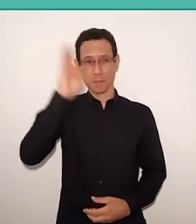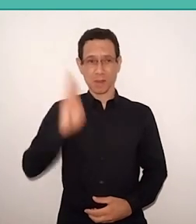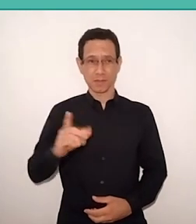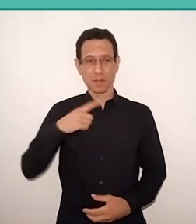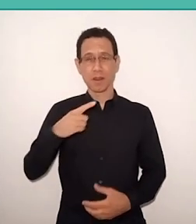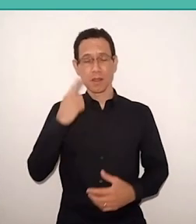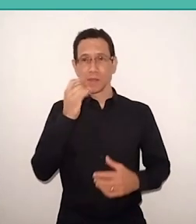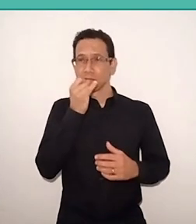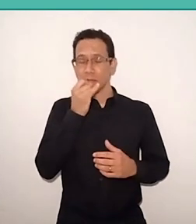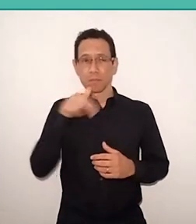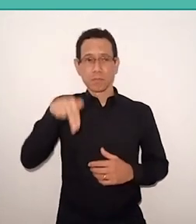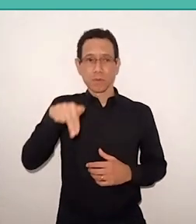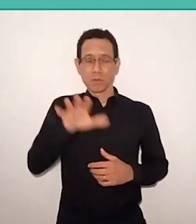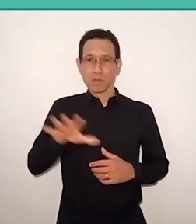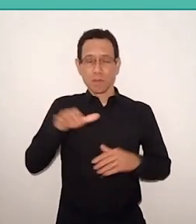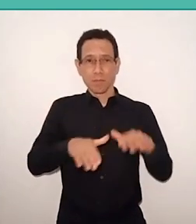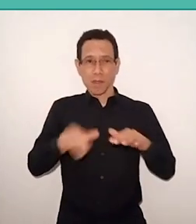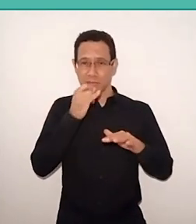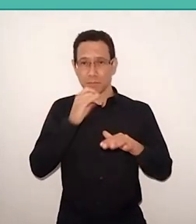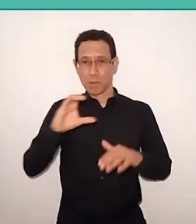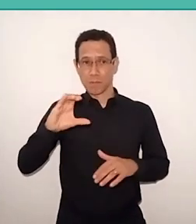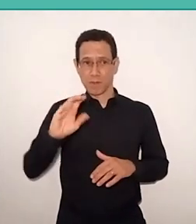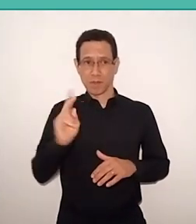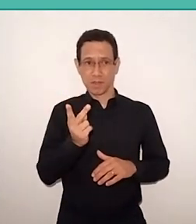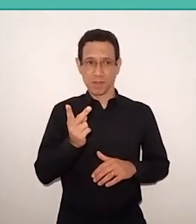When he goes to Chile, it comes very close to Marxism.